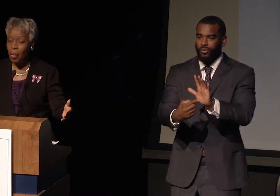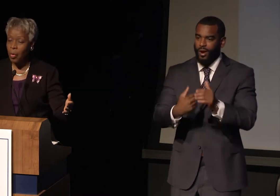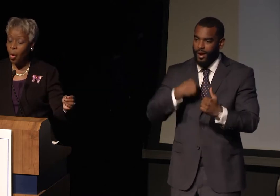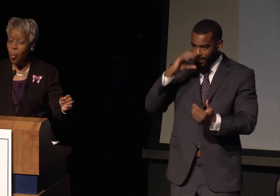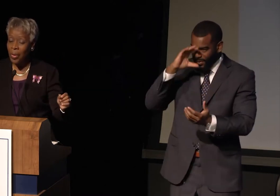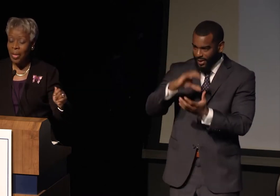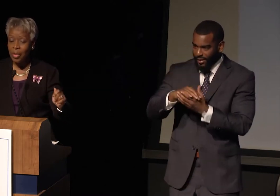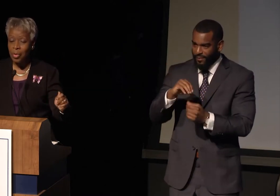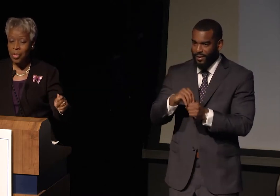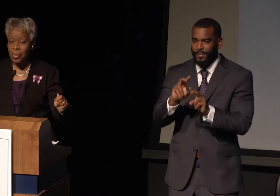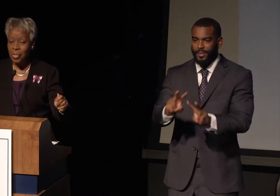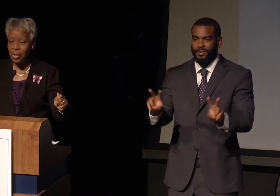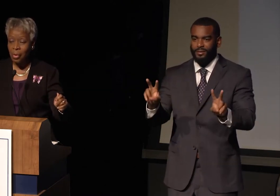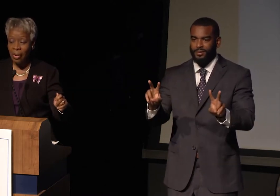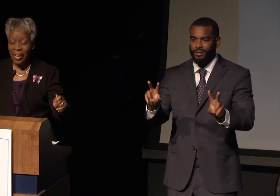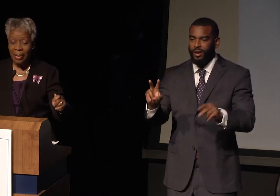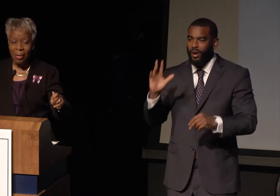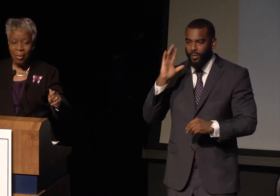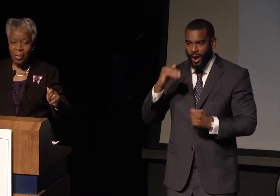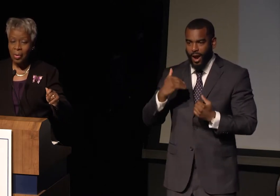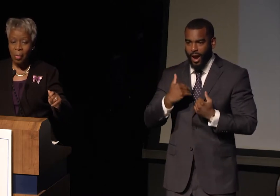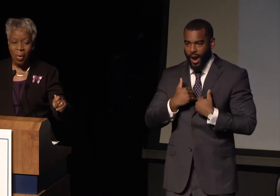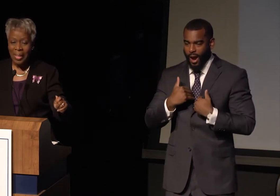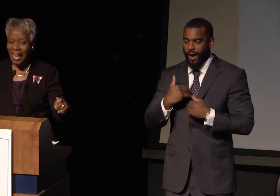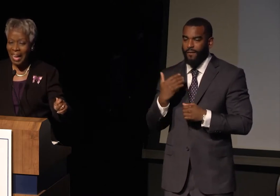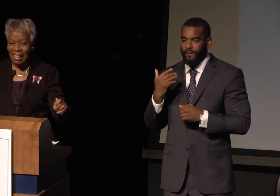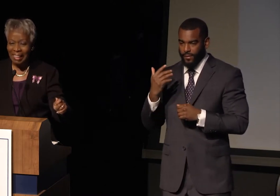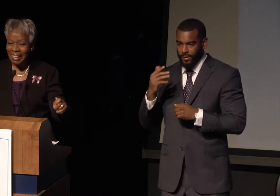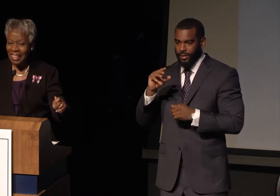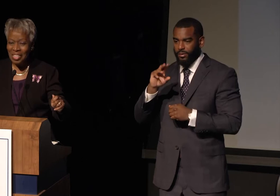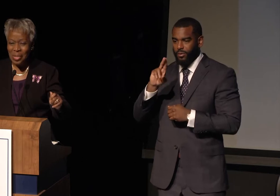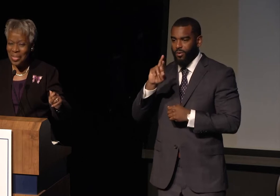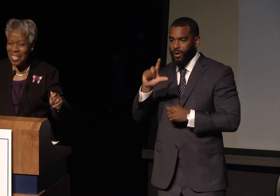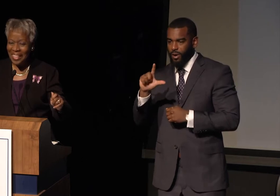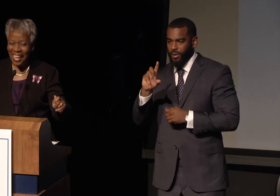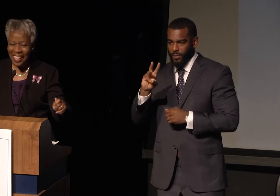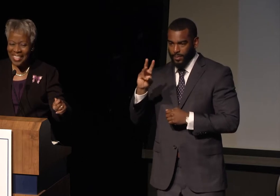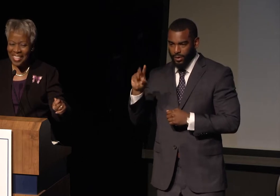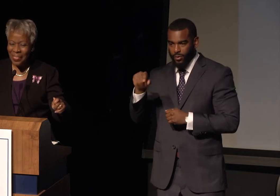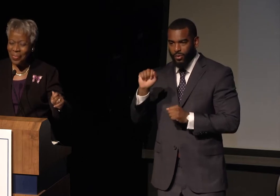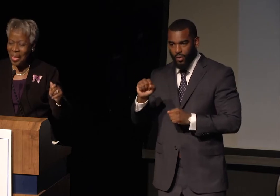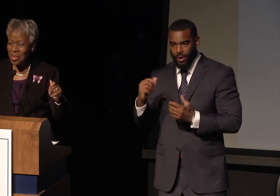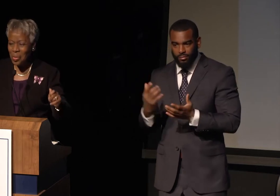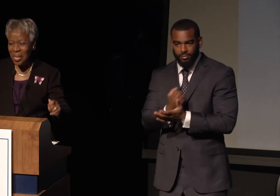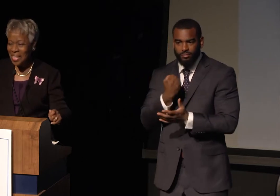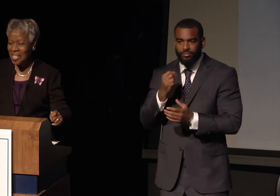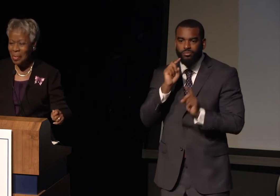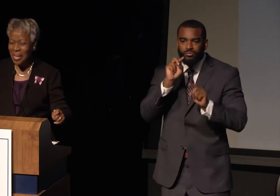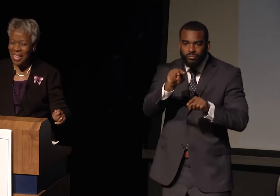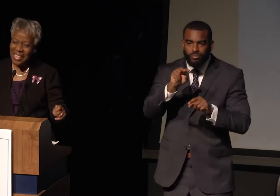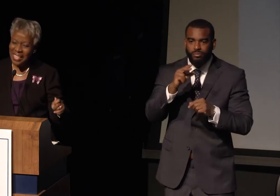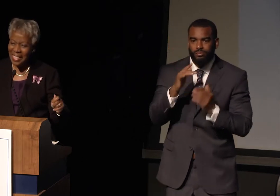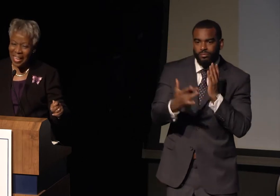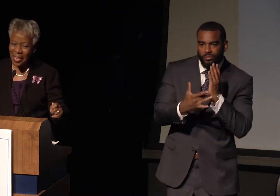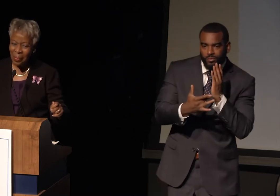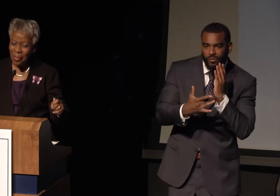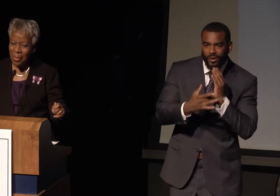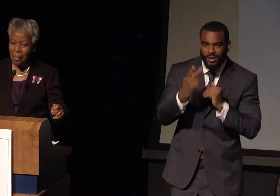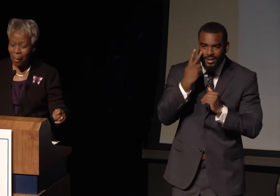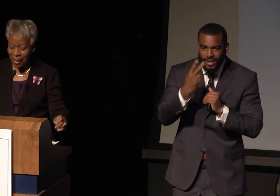but we're hoping you'll use the URL. Go online, use the technology and do what needs to be done to sign up and be a partner,